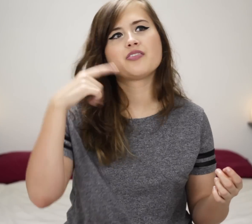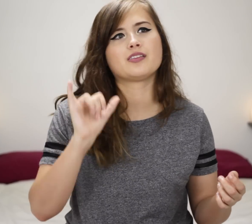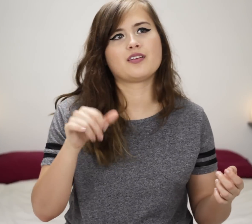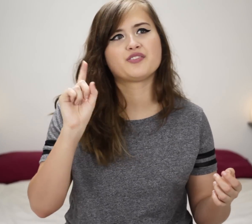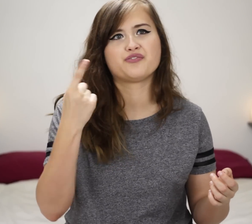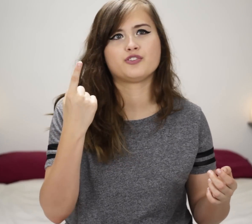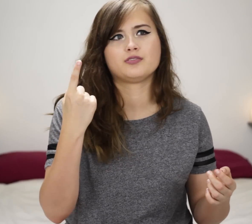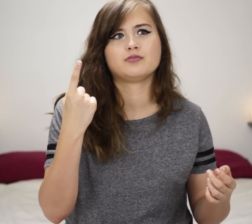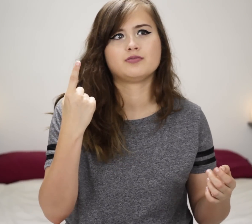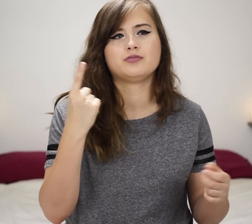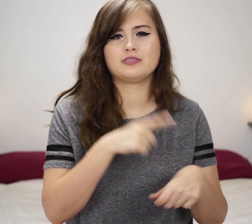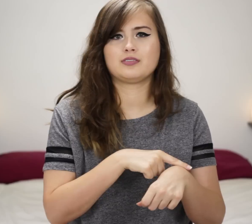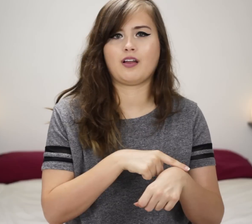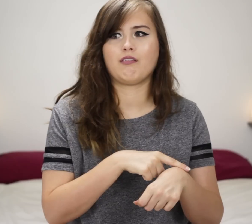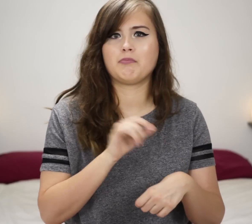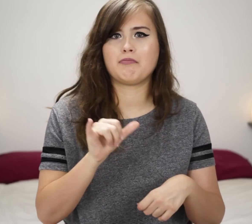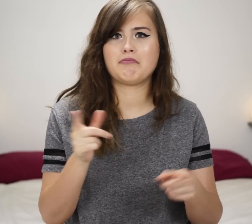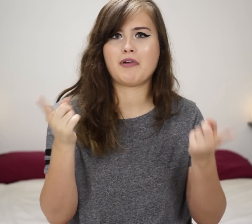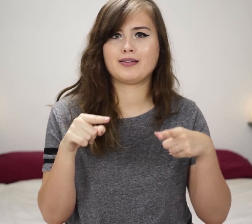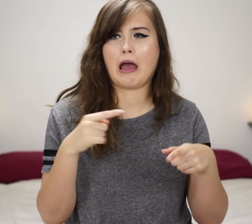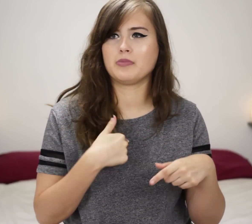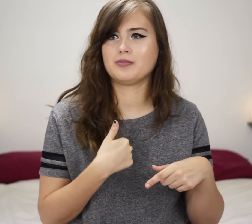I think that was the first time it had happened to me.